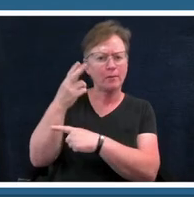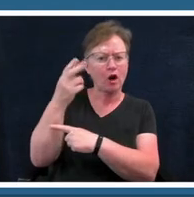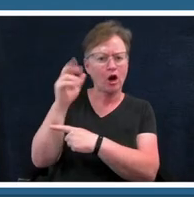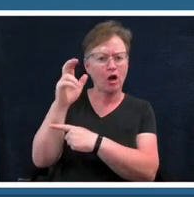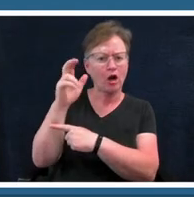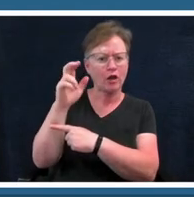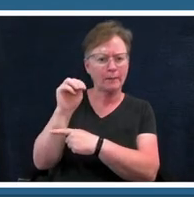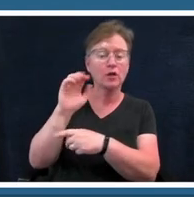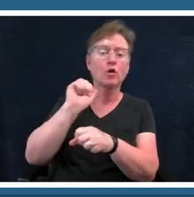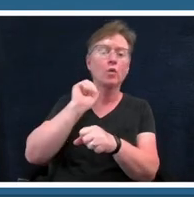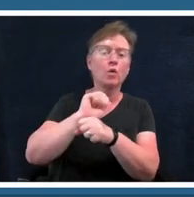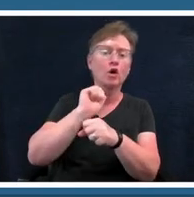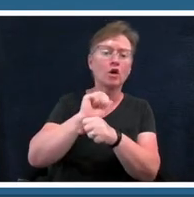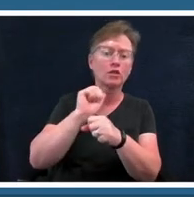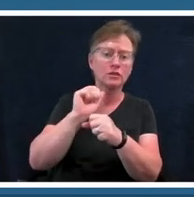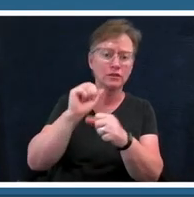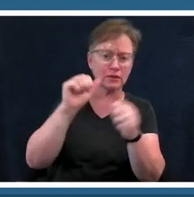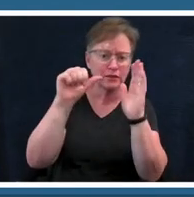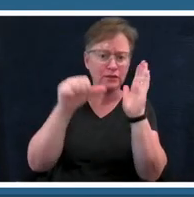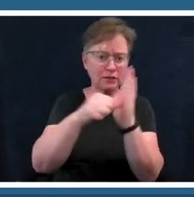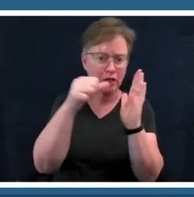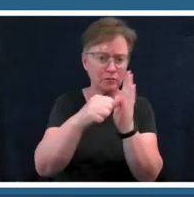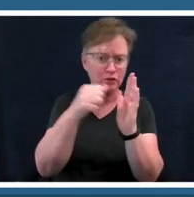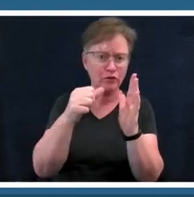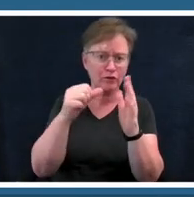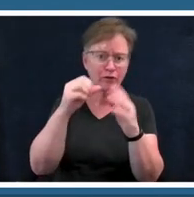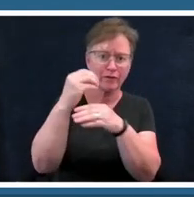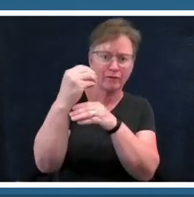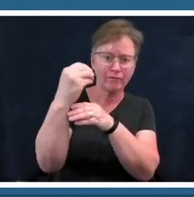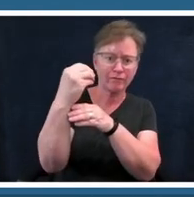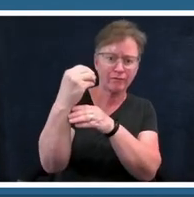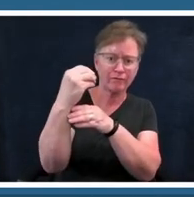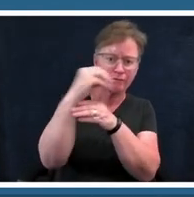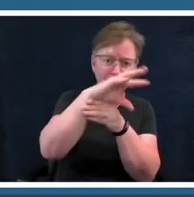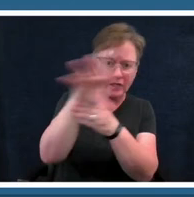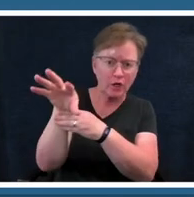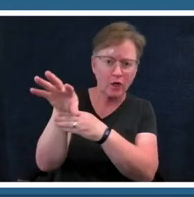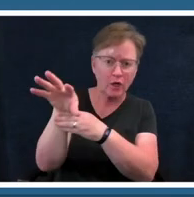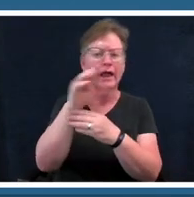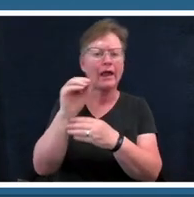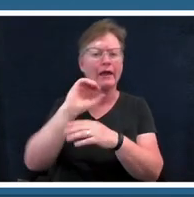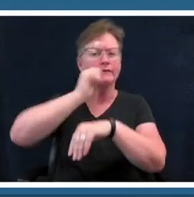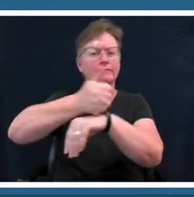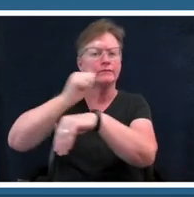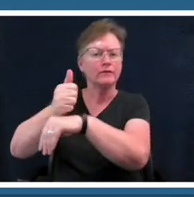installation and performance art